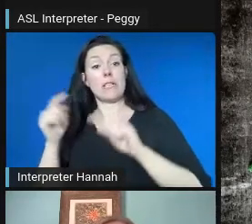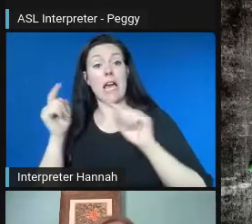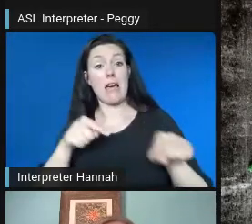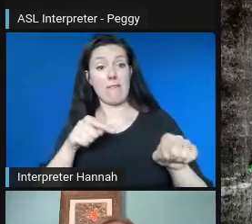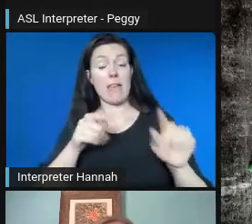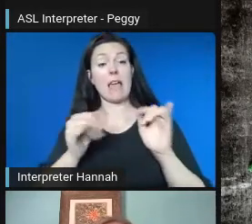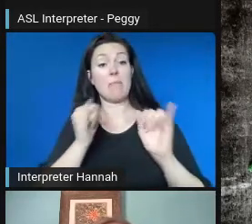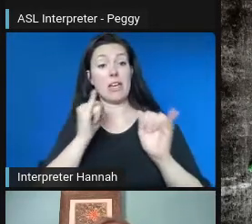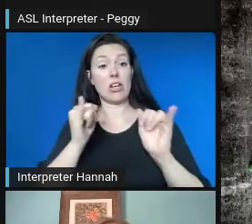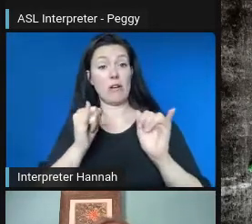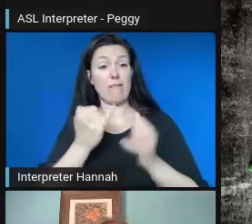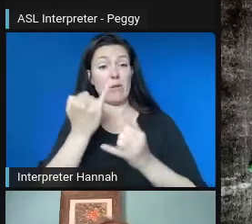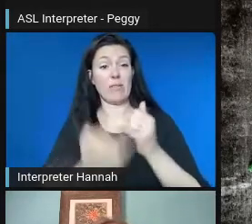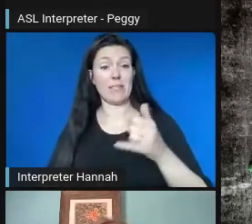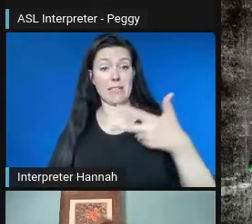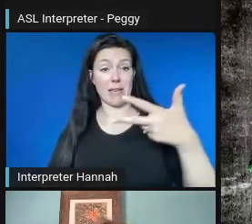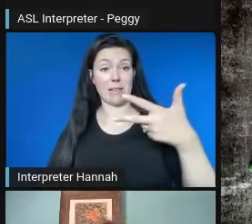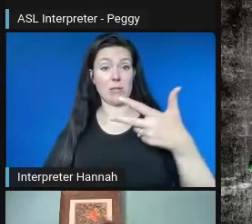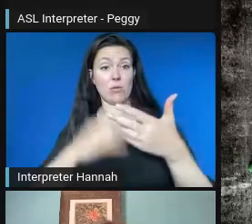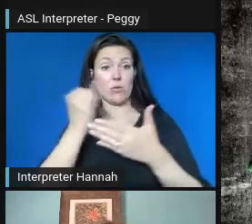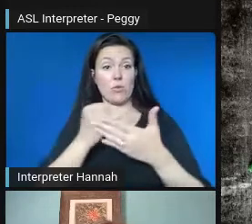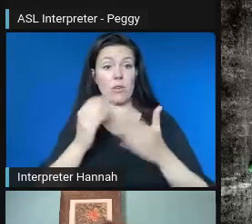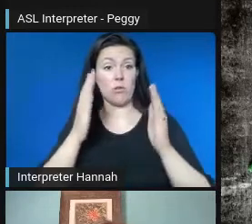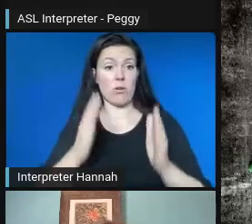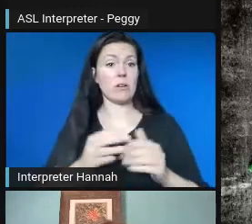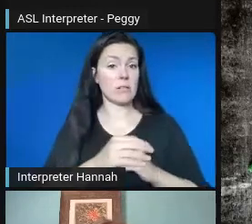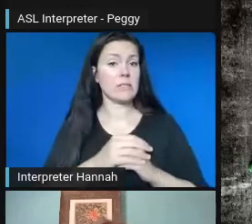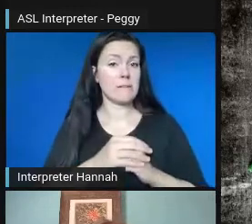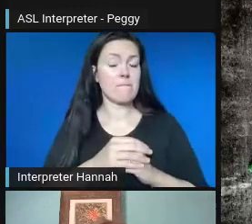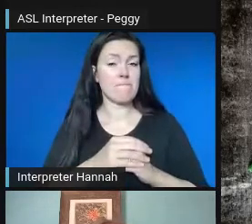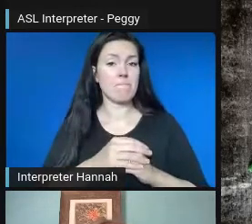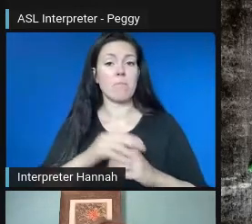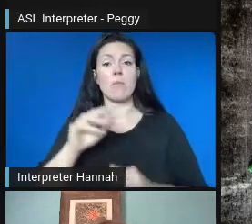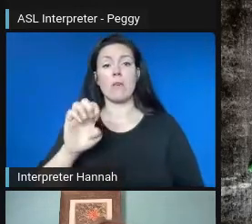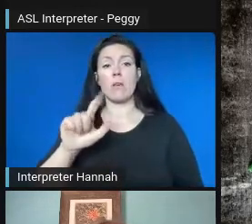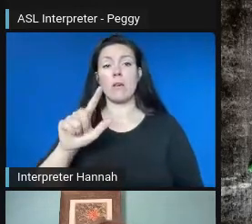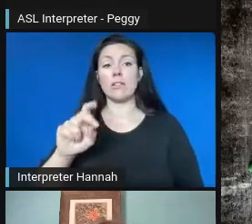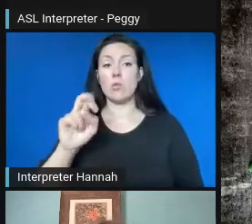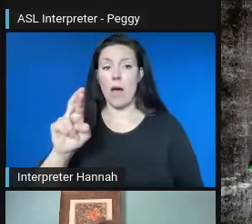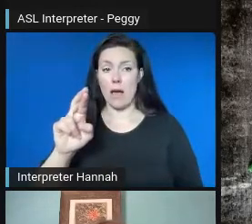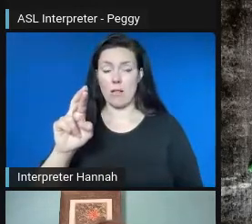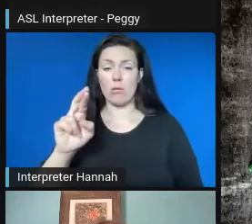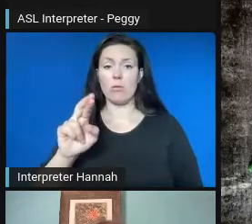of last three artists. And so Eleanor Khan was the one that we felt just